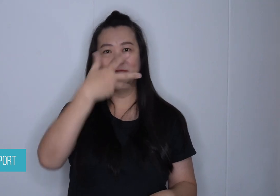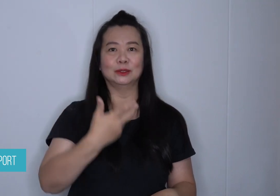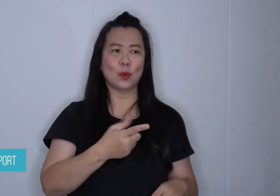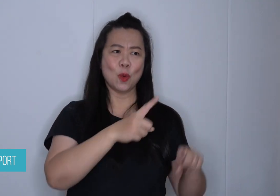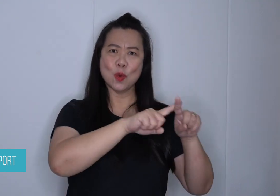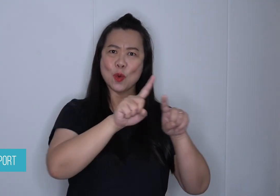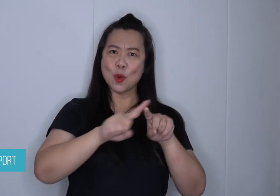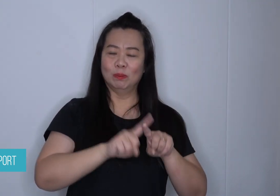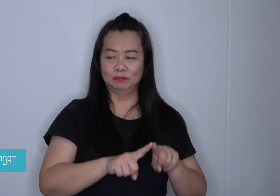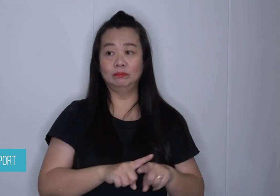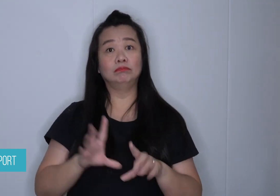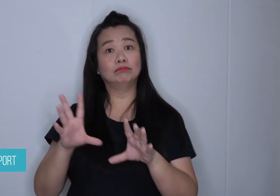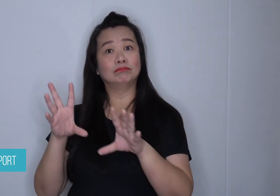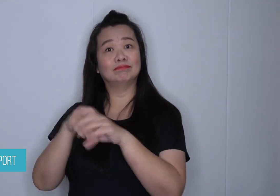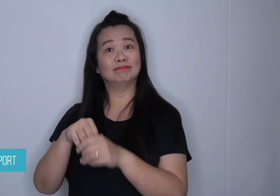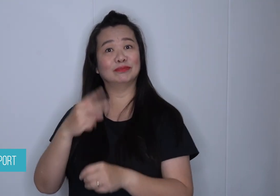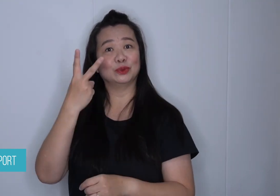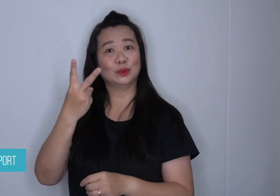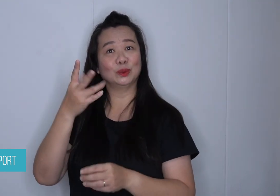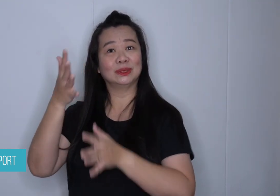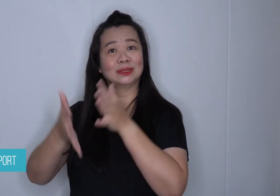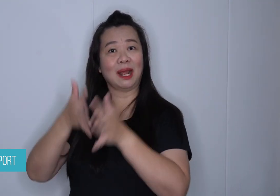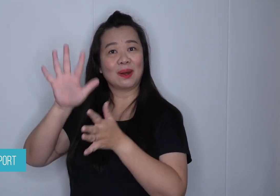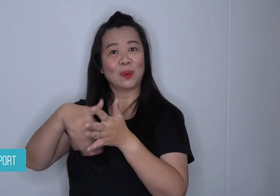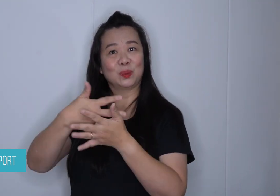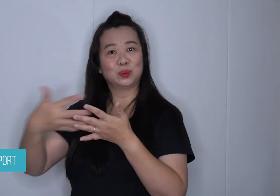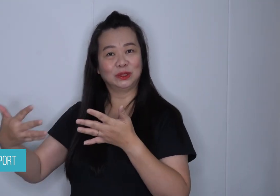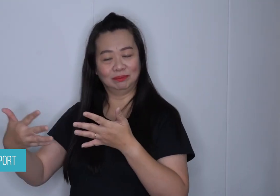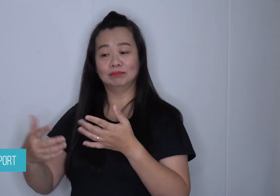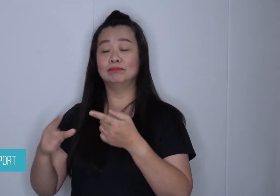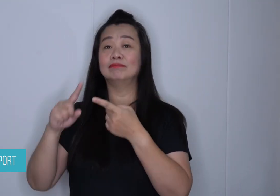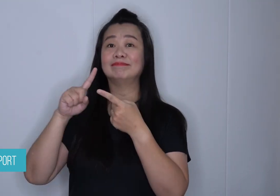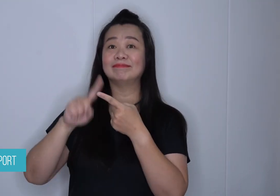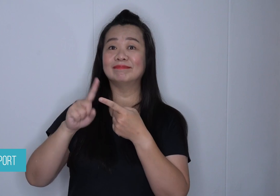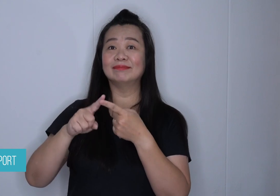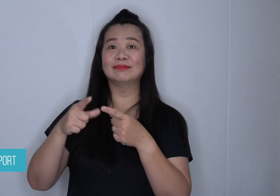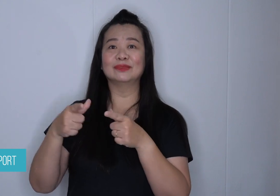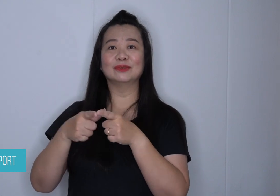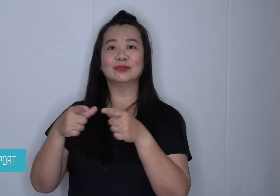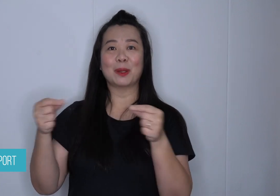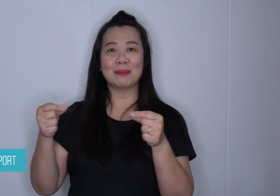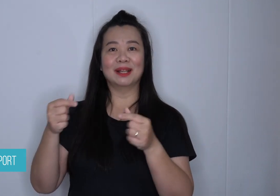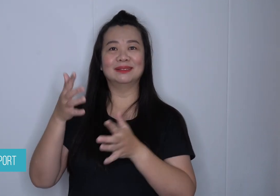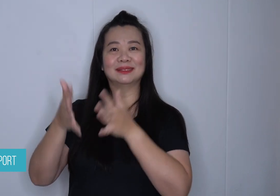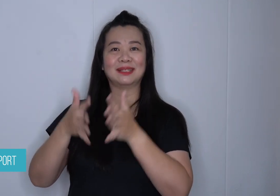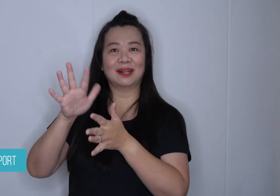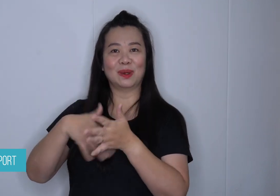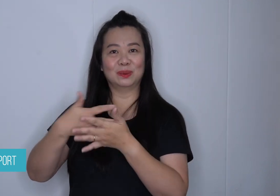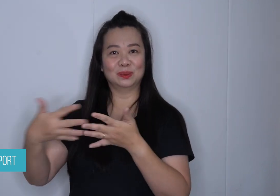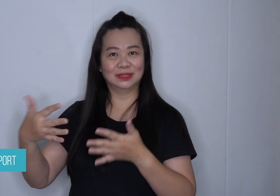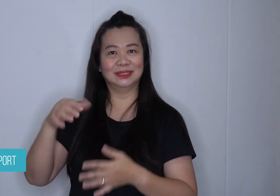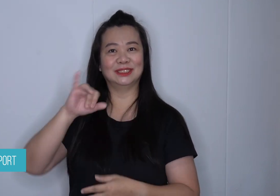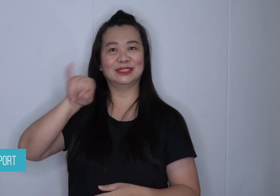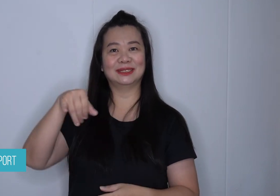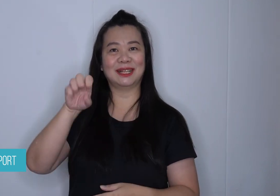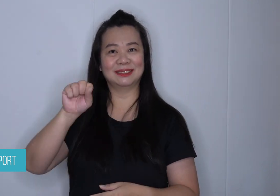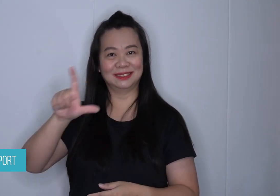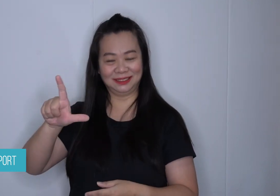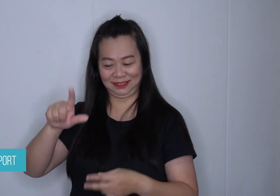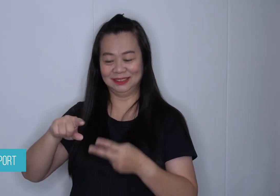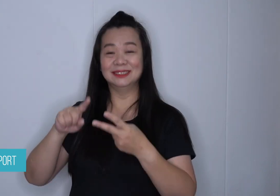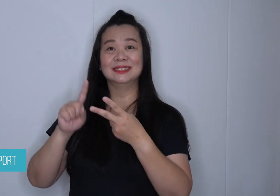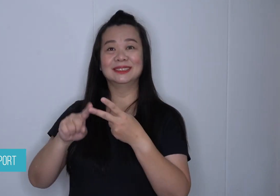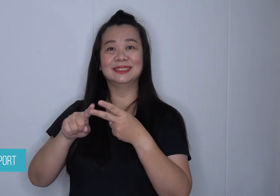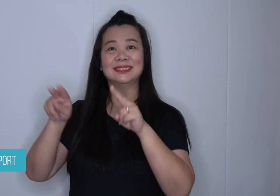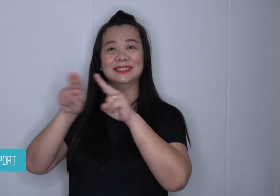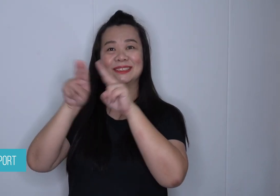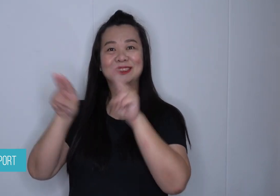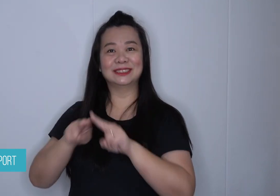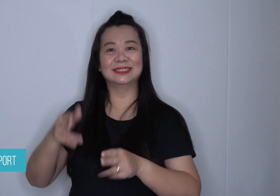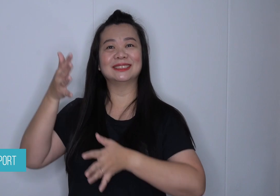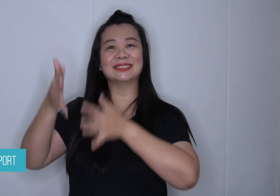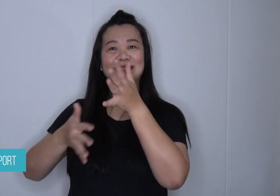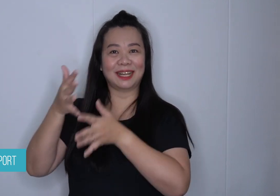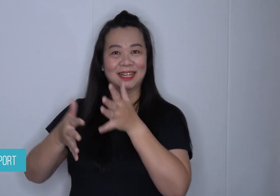2 sign languages - Japanese Sign Language and International Sign.